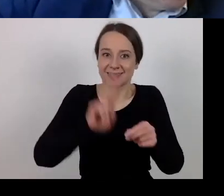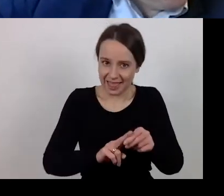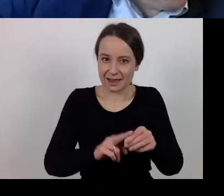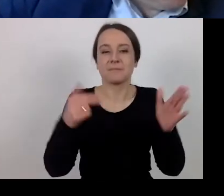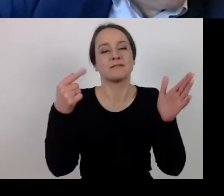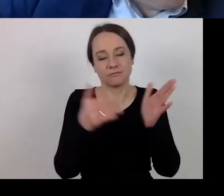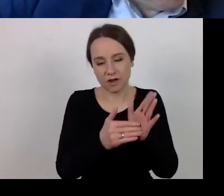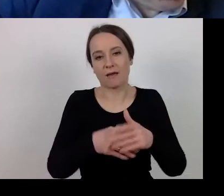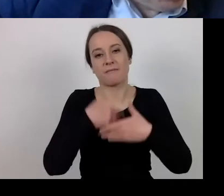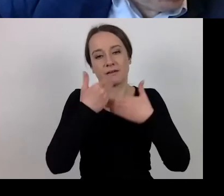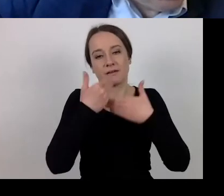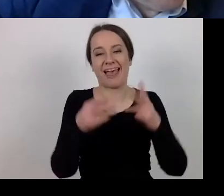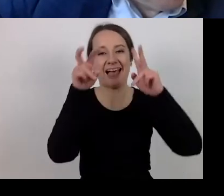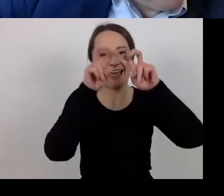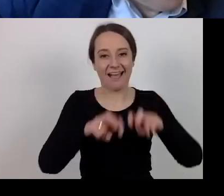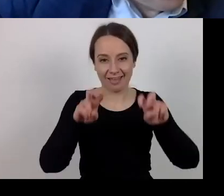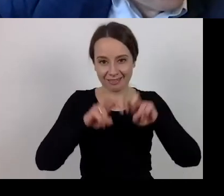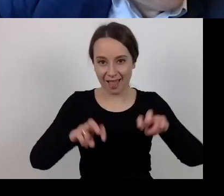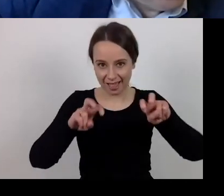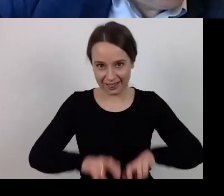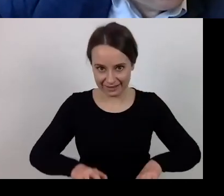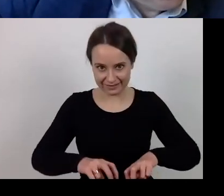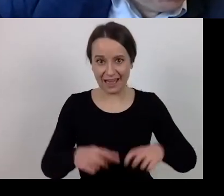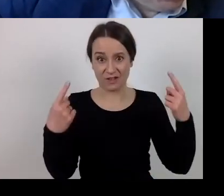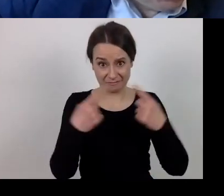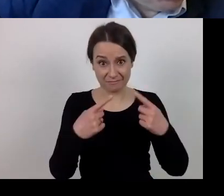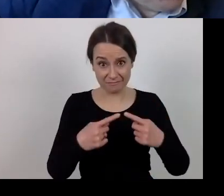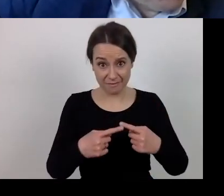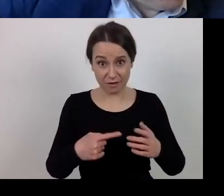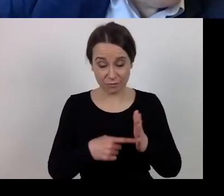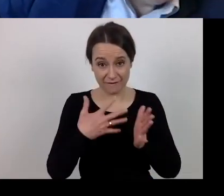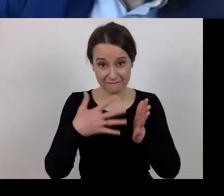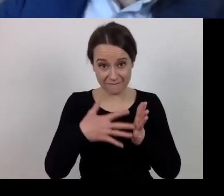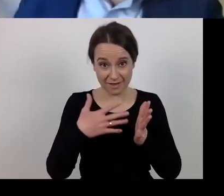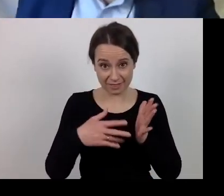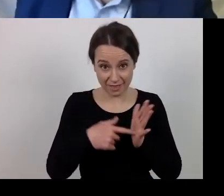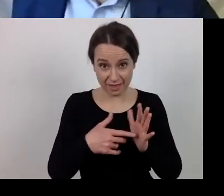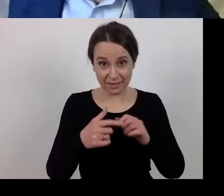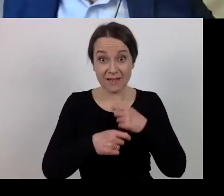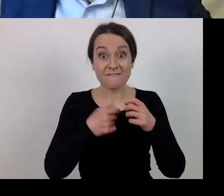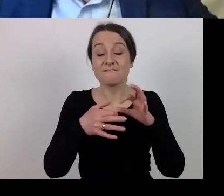of the eligibility of the expenditure incurred in connection with non-performance